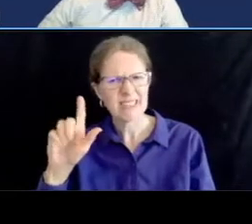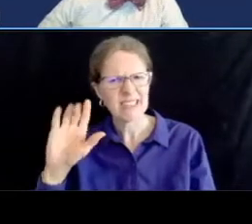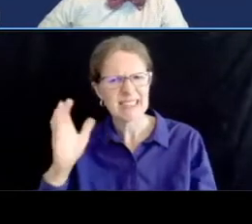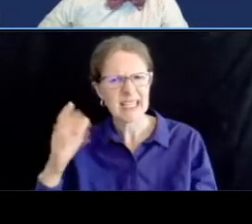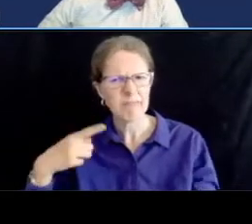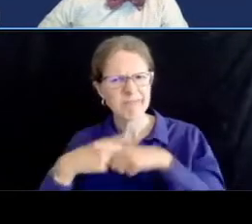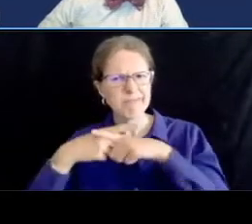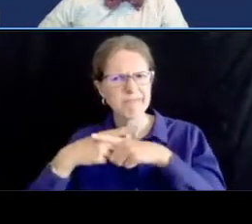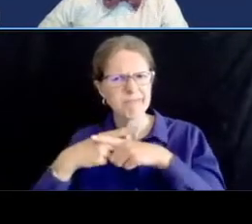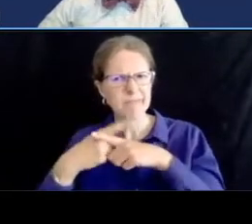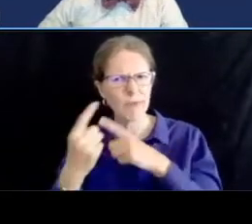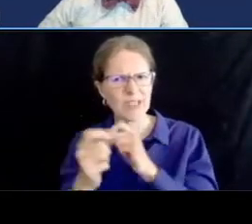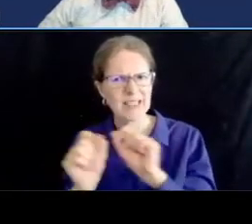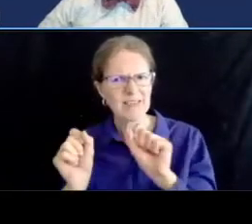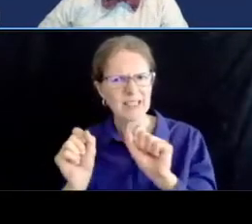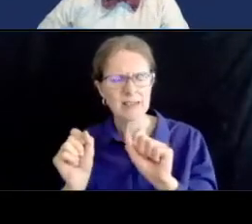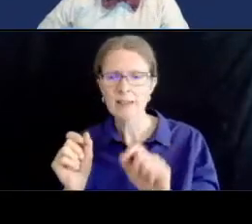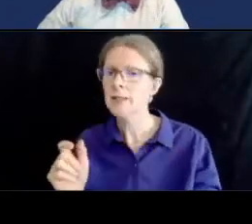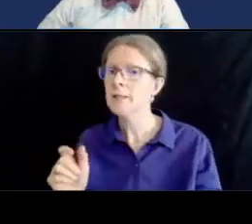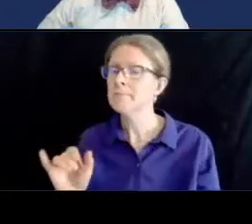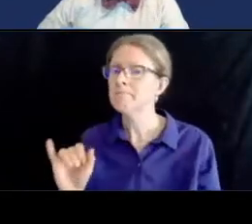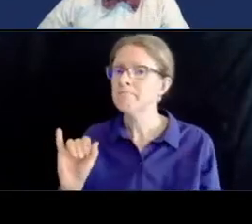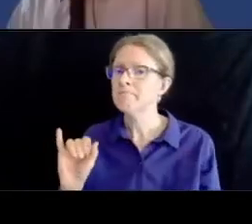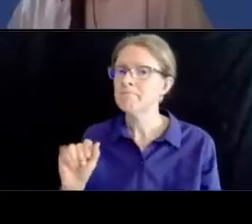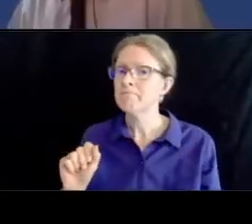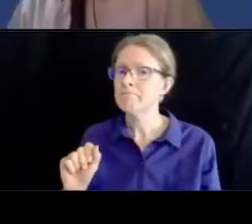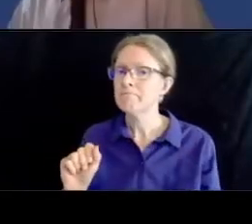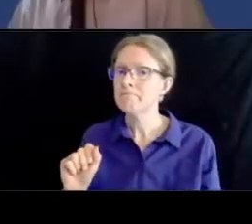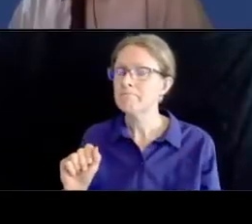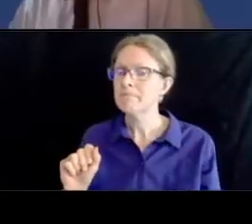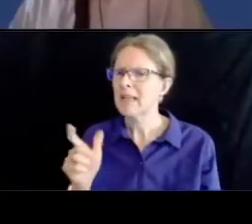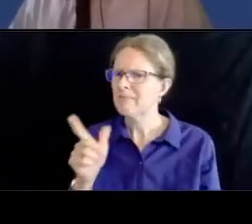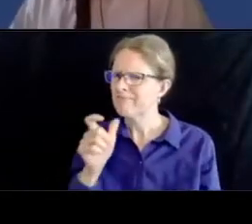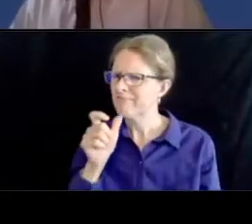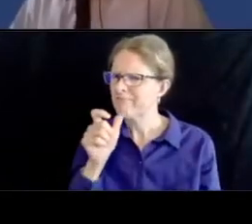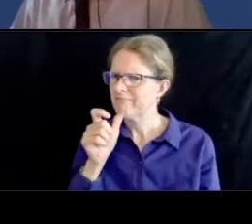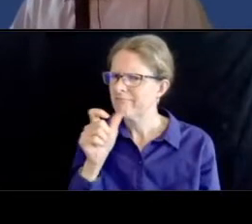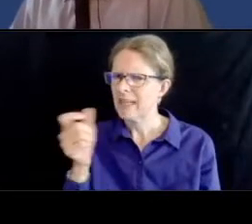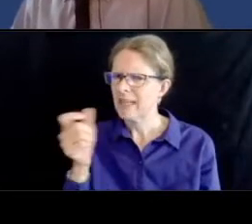um i'm not understanding what is the question uh it's just a statement that